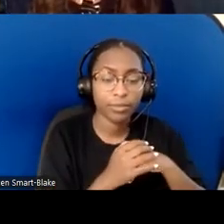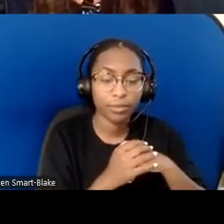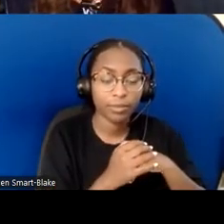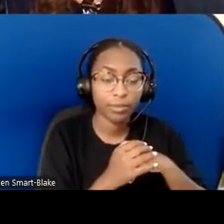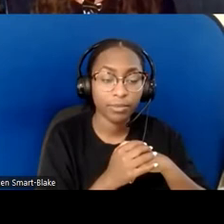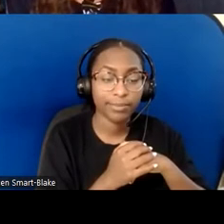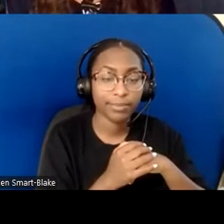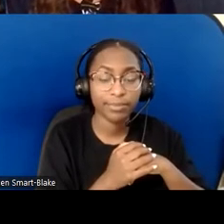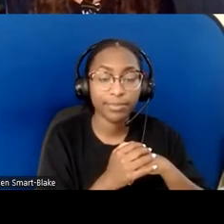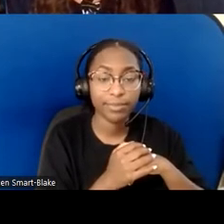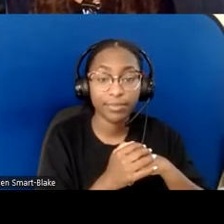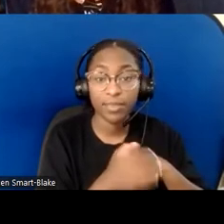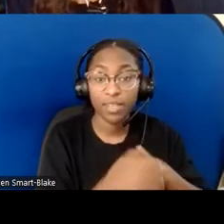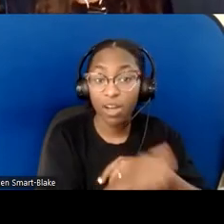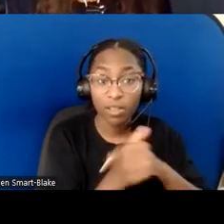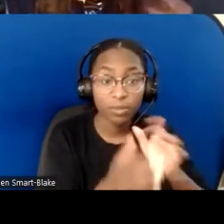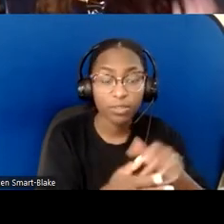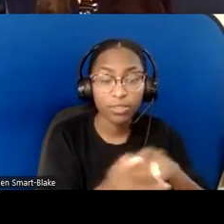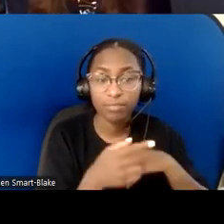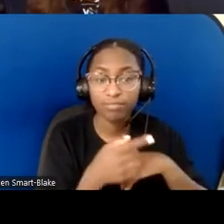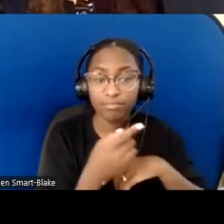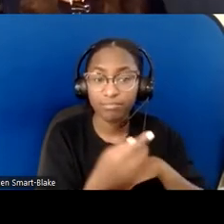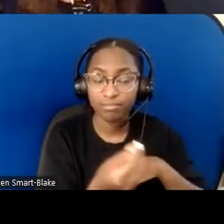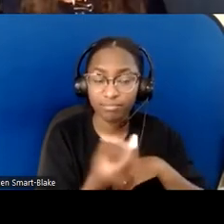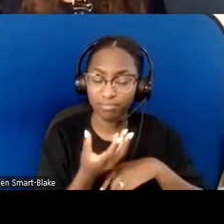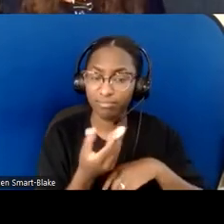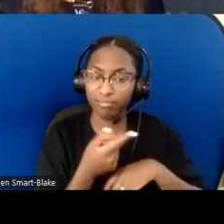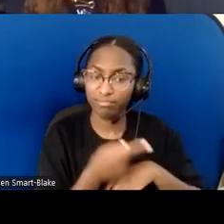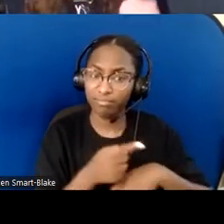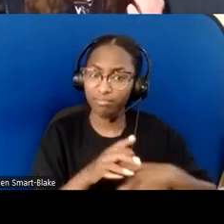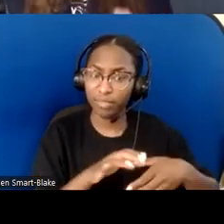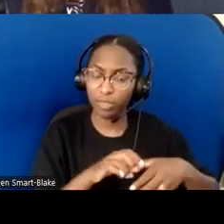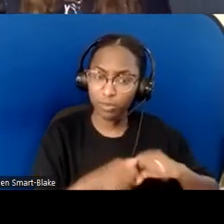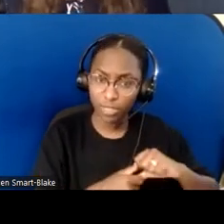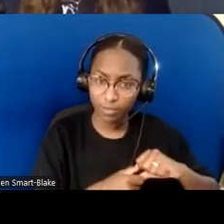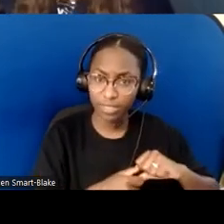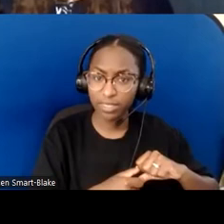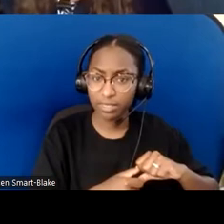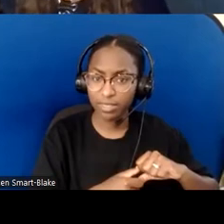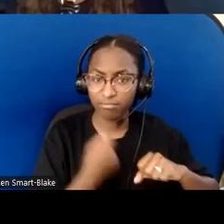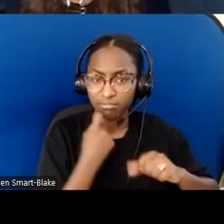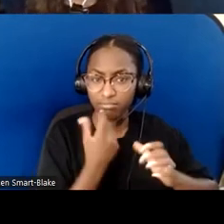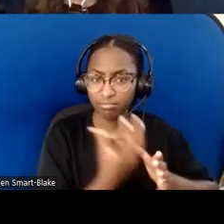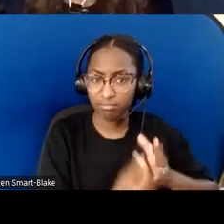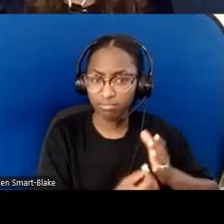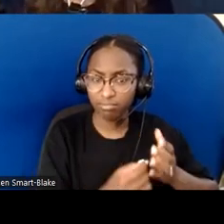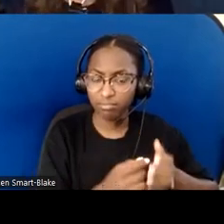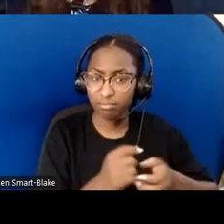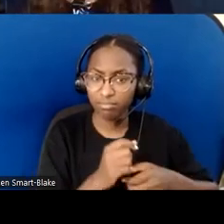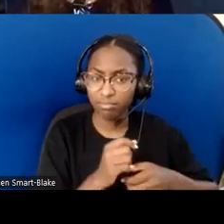a loss of a loved one. I felt prompted to ask the person who had shared with me in private